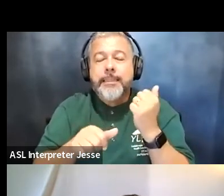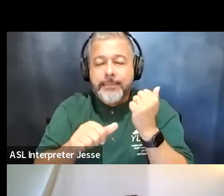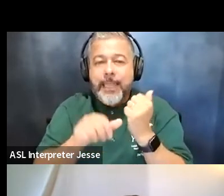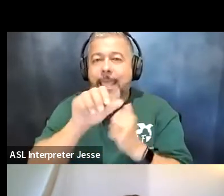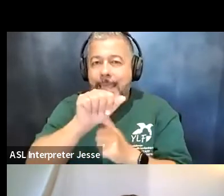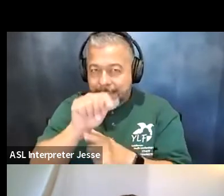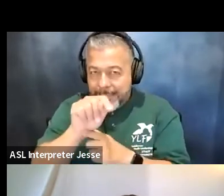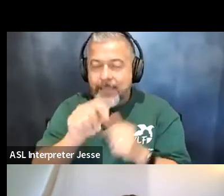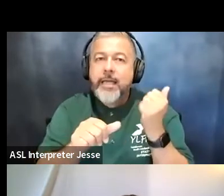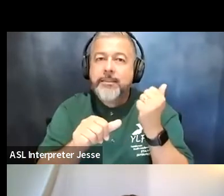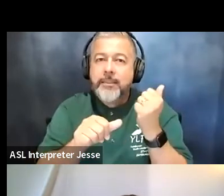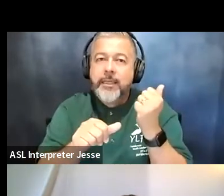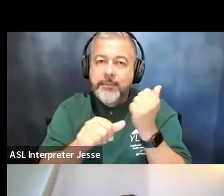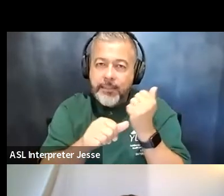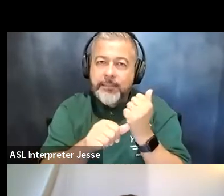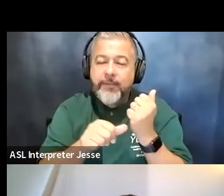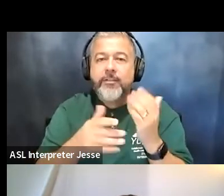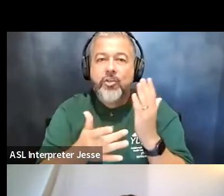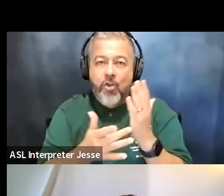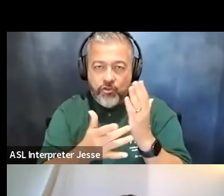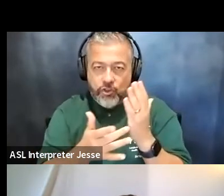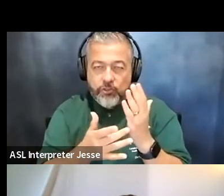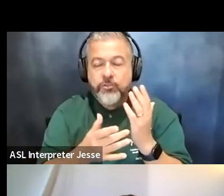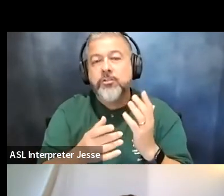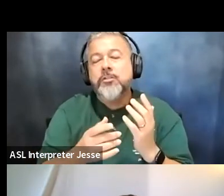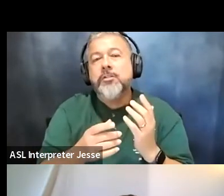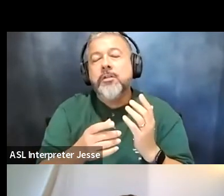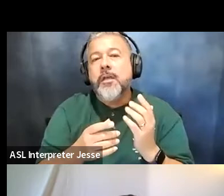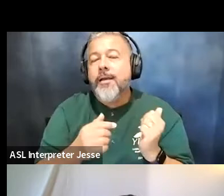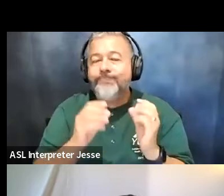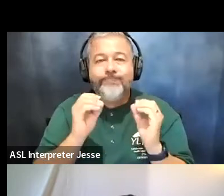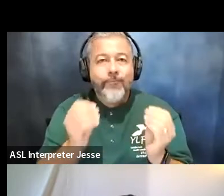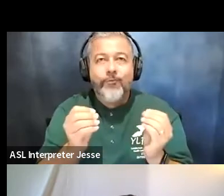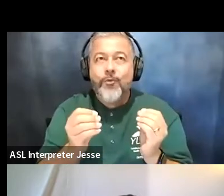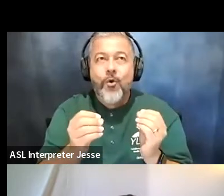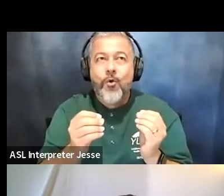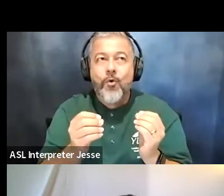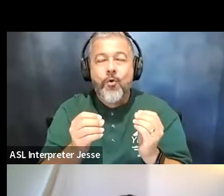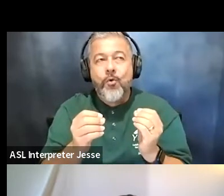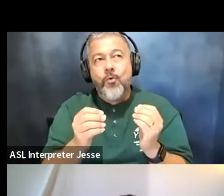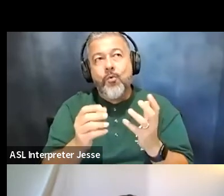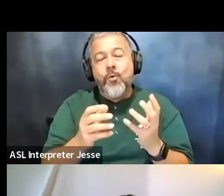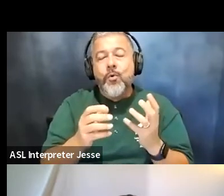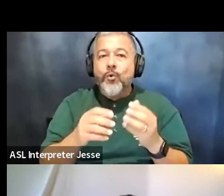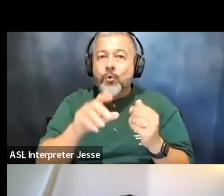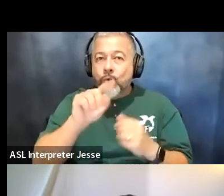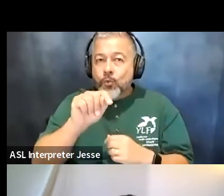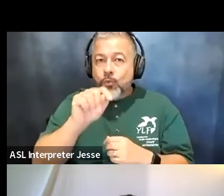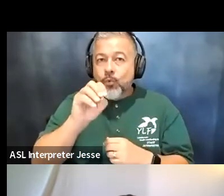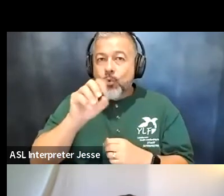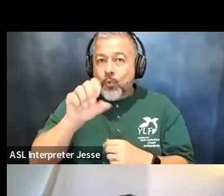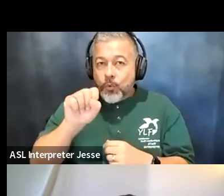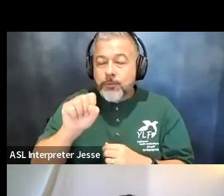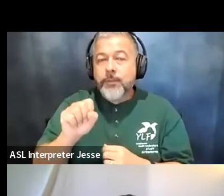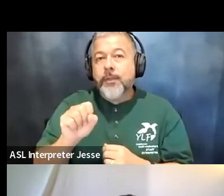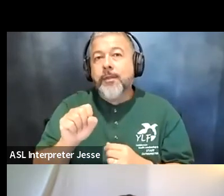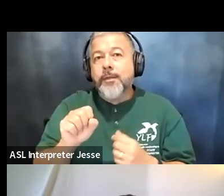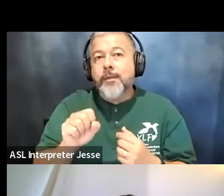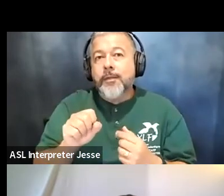accessible works um assistive technology um i didn't have the the tools to um have braille on